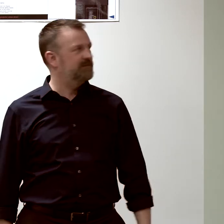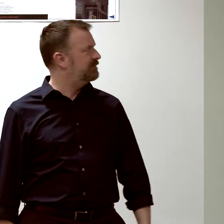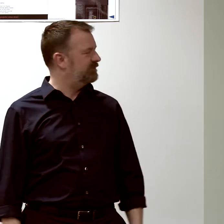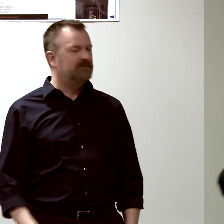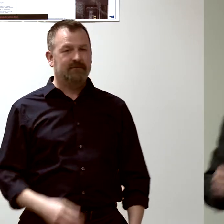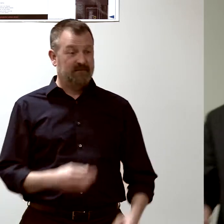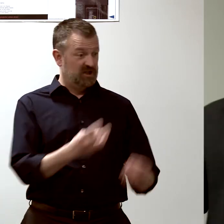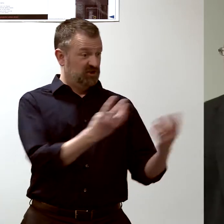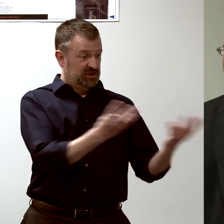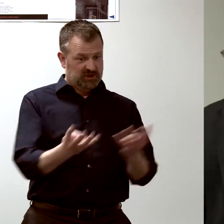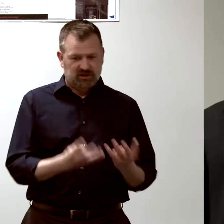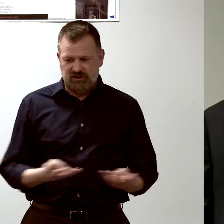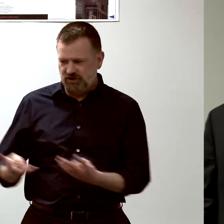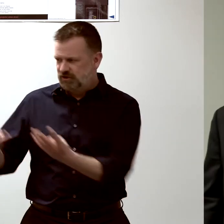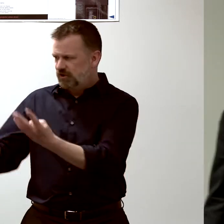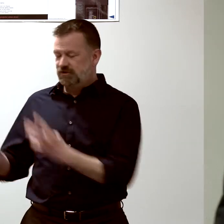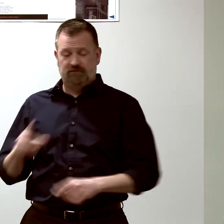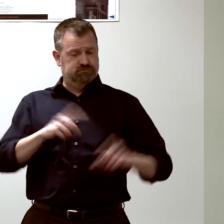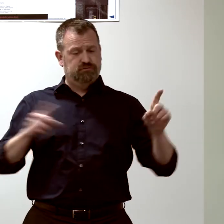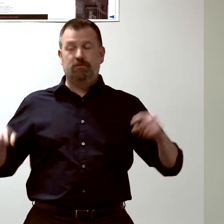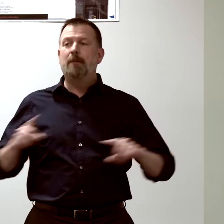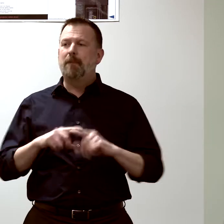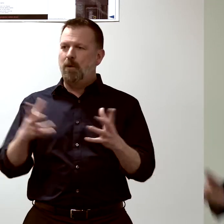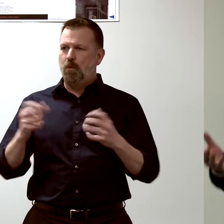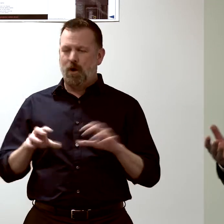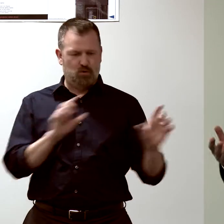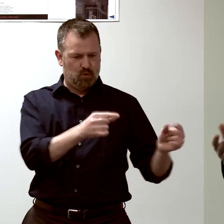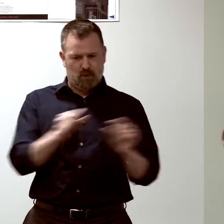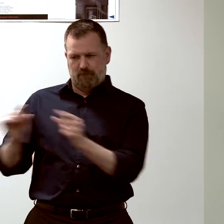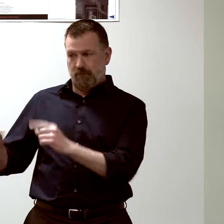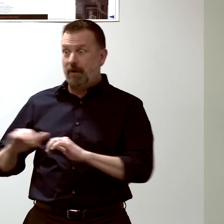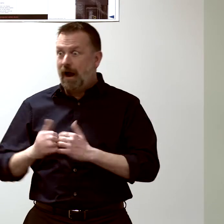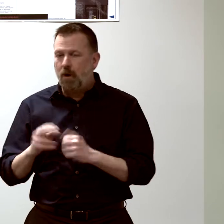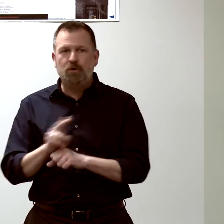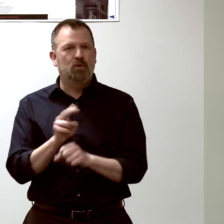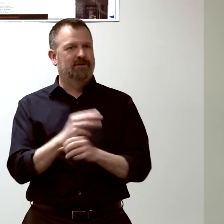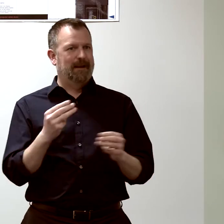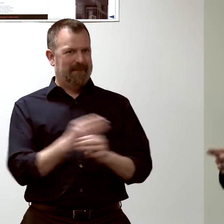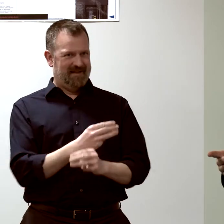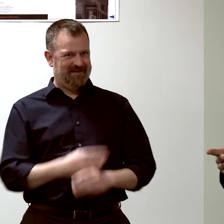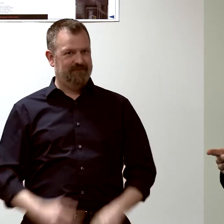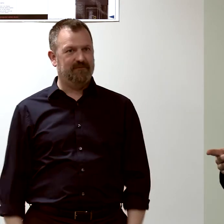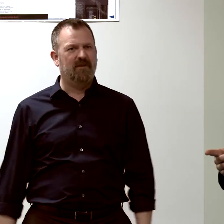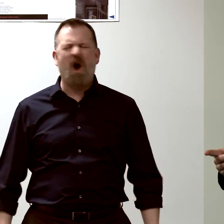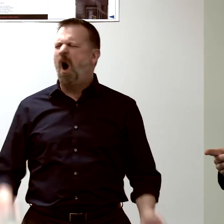to group those genes. So if you think you can study biology